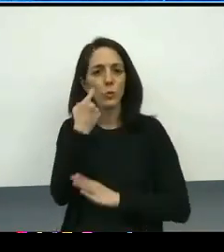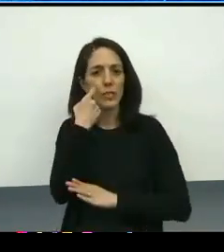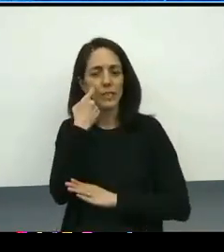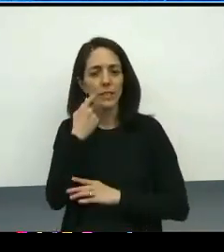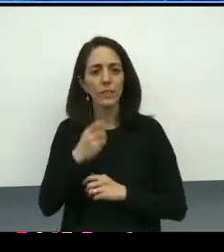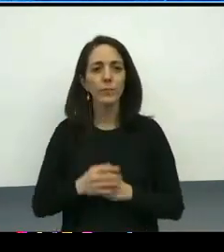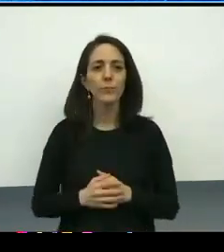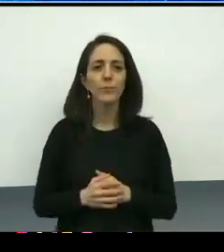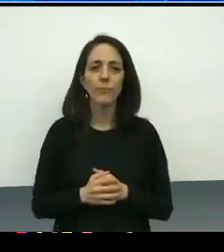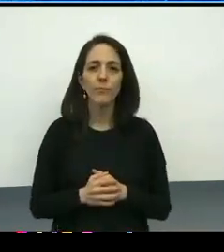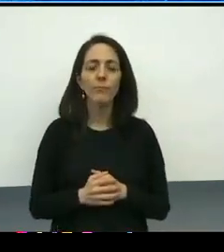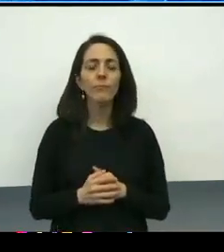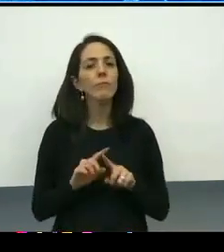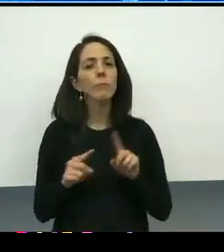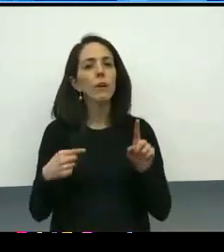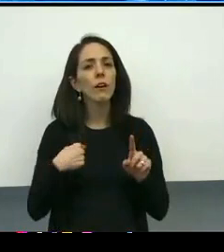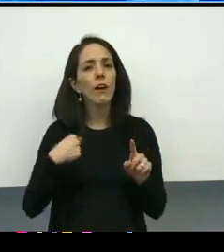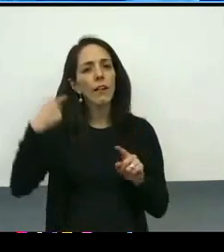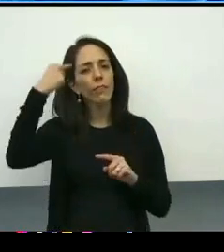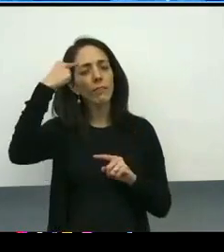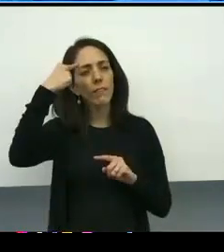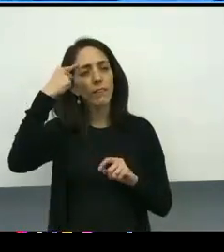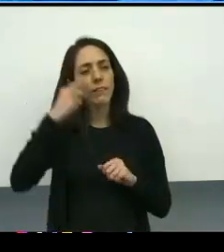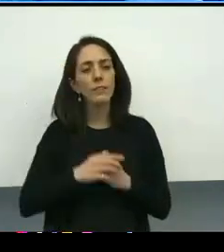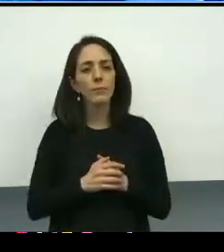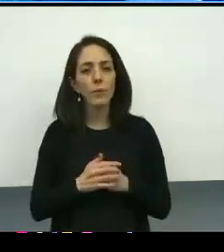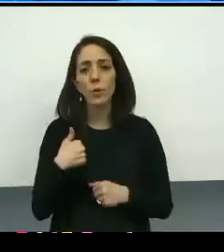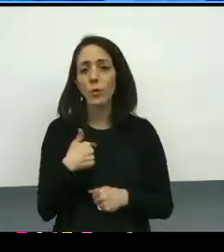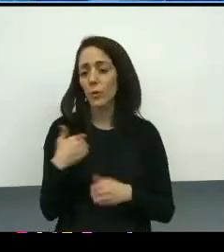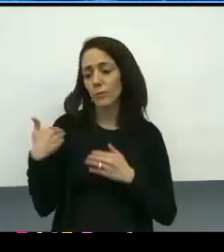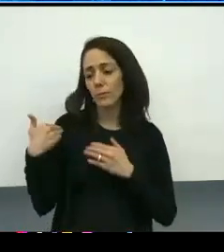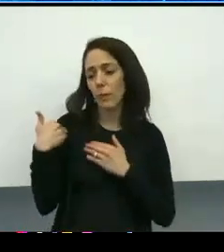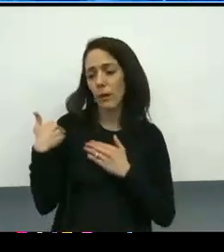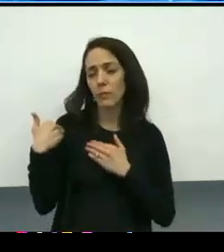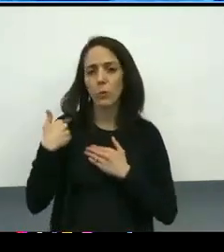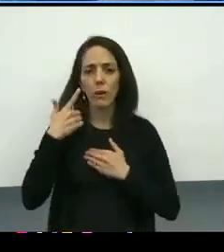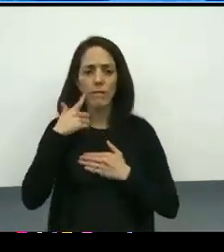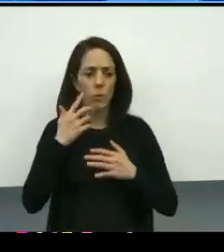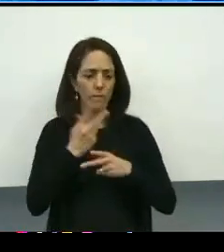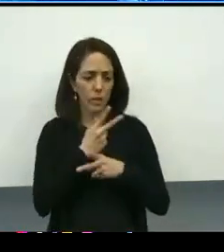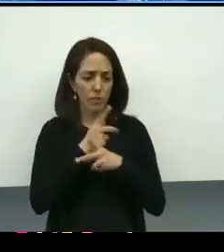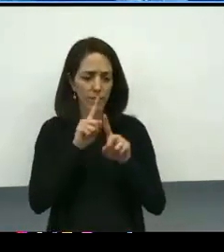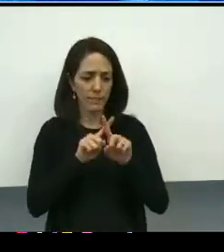But I think, additionally, we are charged with differentiating between accountability